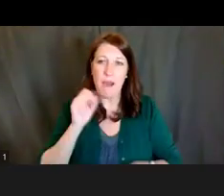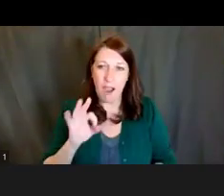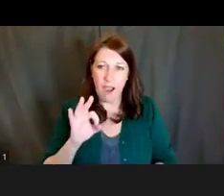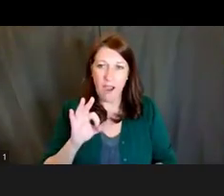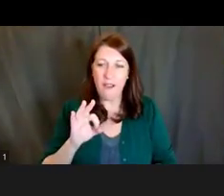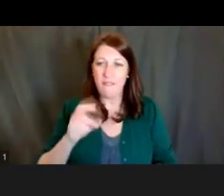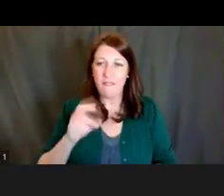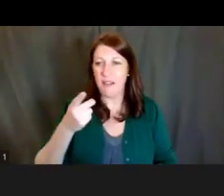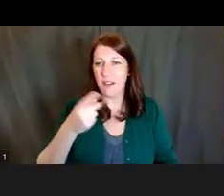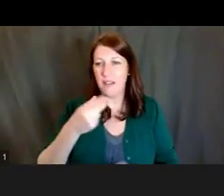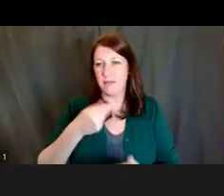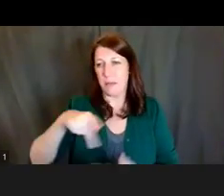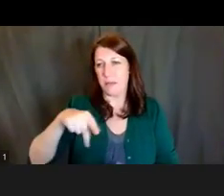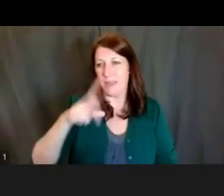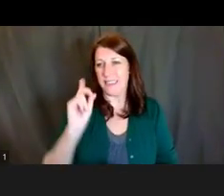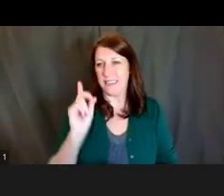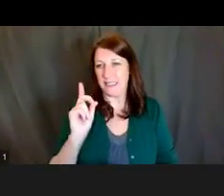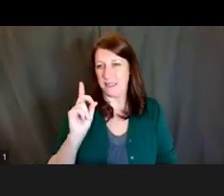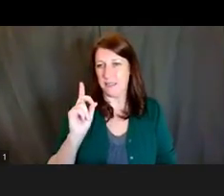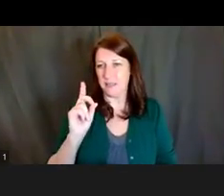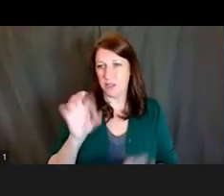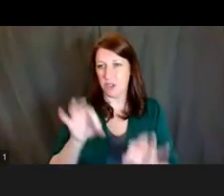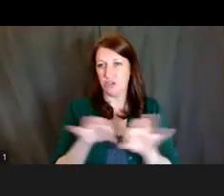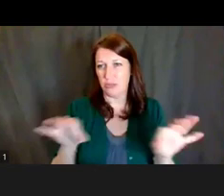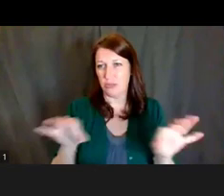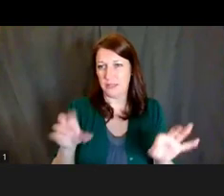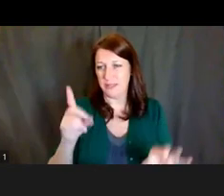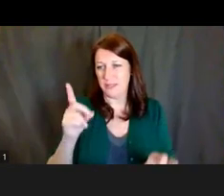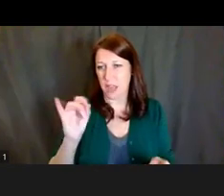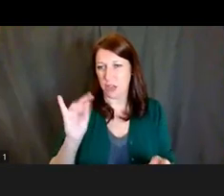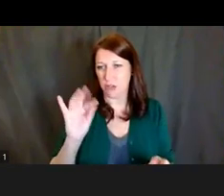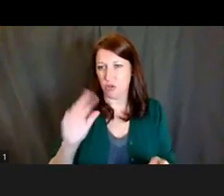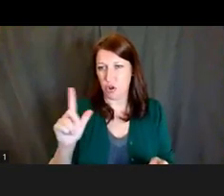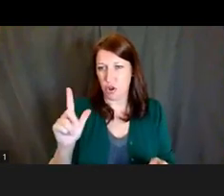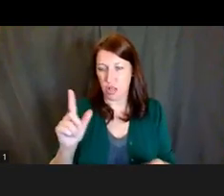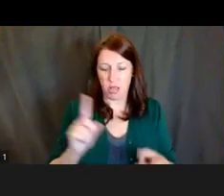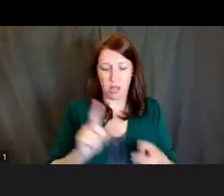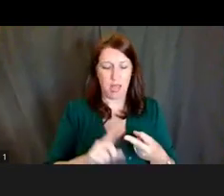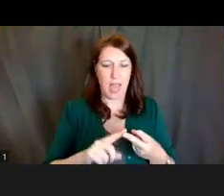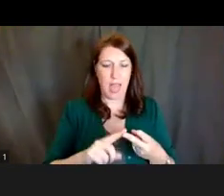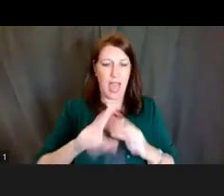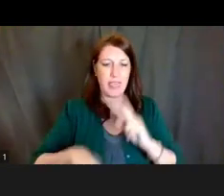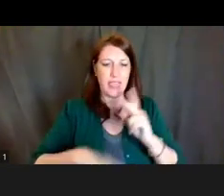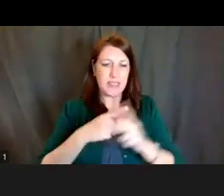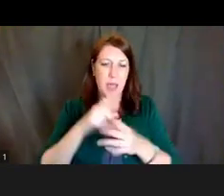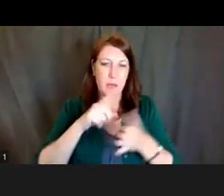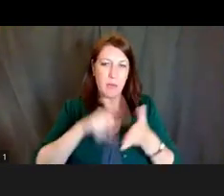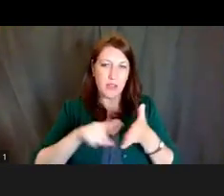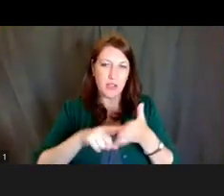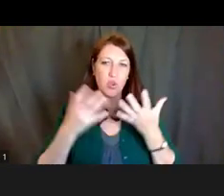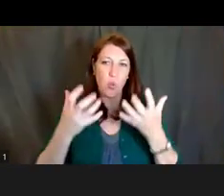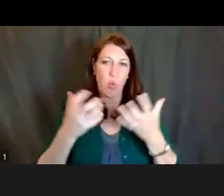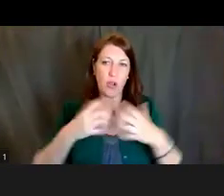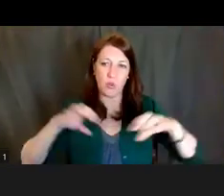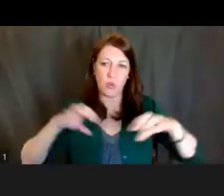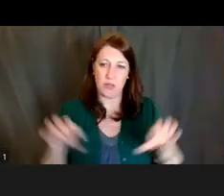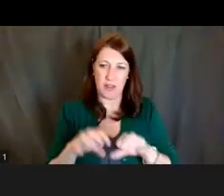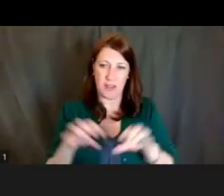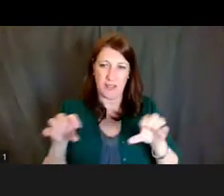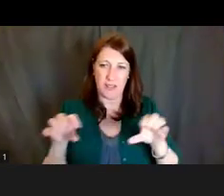that you have and the type of research you want to conduct. Am I getting nods?